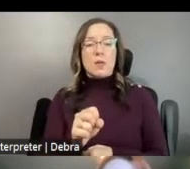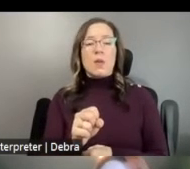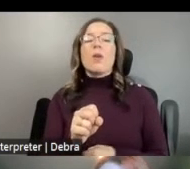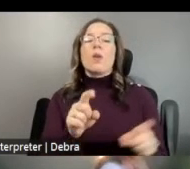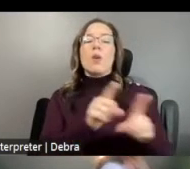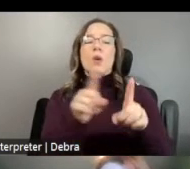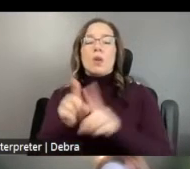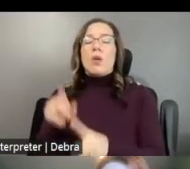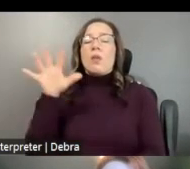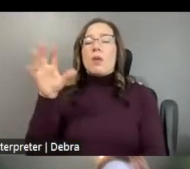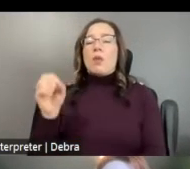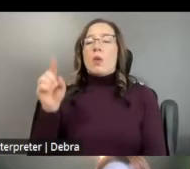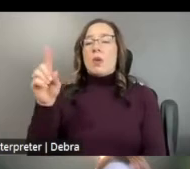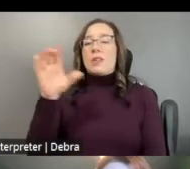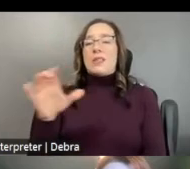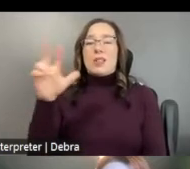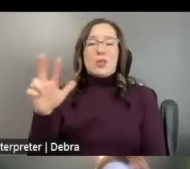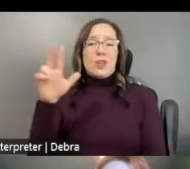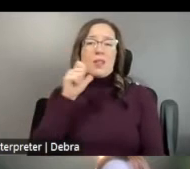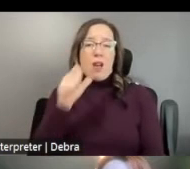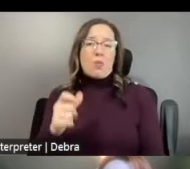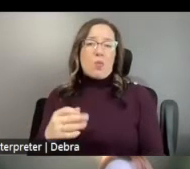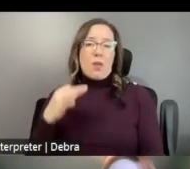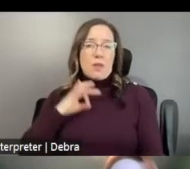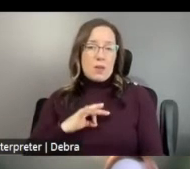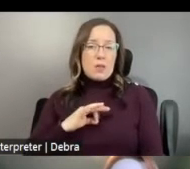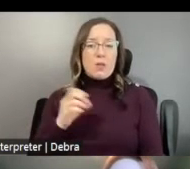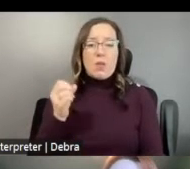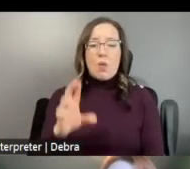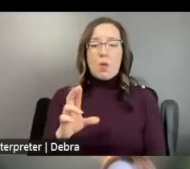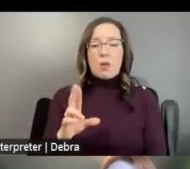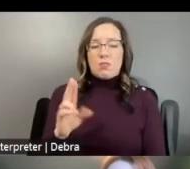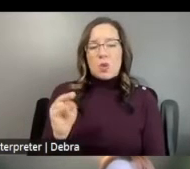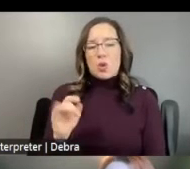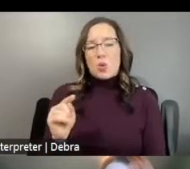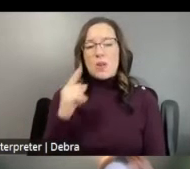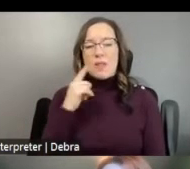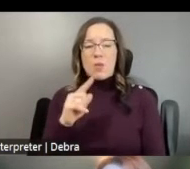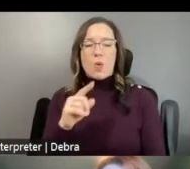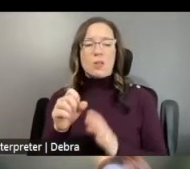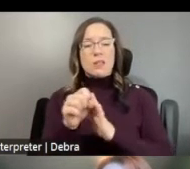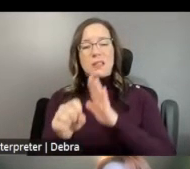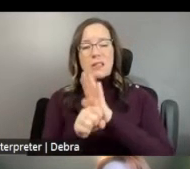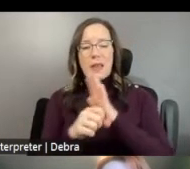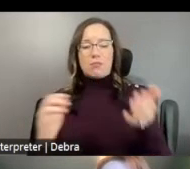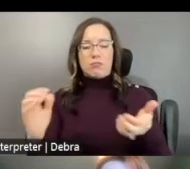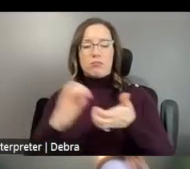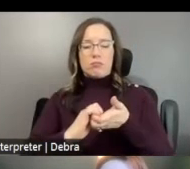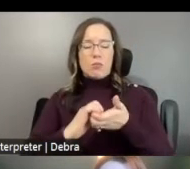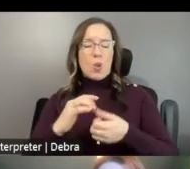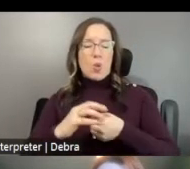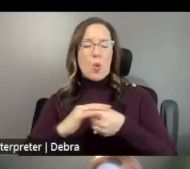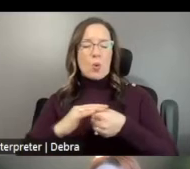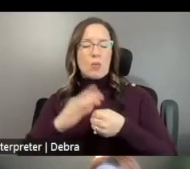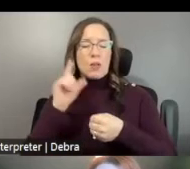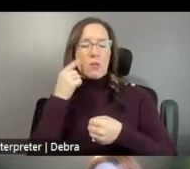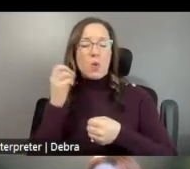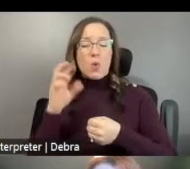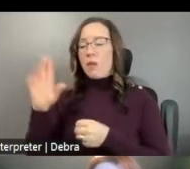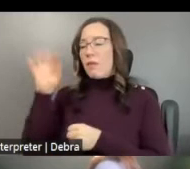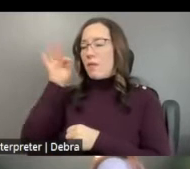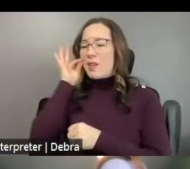501C3 NONPROFIT OR A UNIT OF STATE OR LOCAL GOVERNMENT OR A FEDERALLY RECOGNIZED TRIBE OR